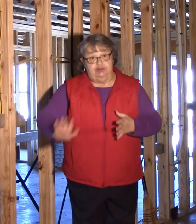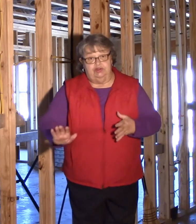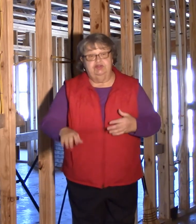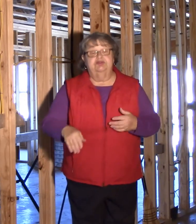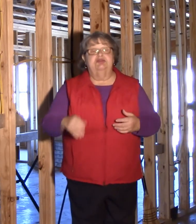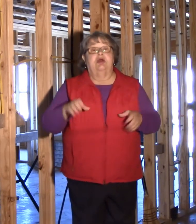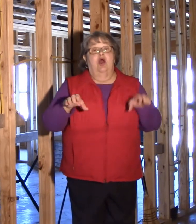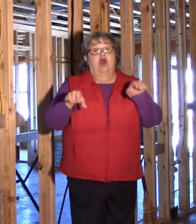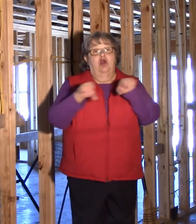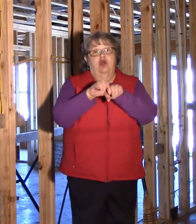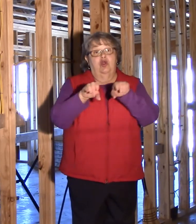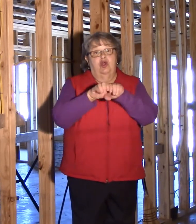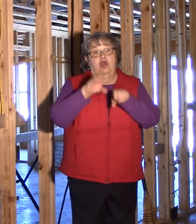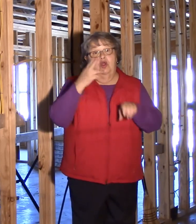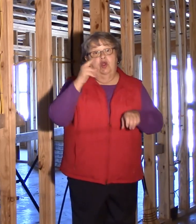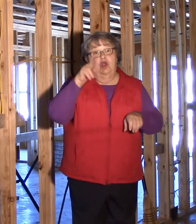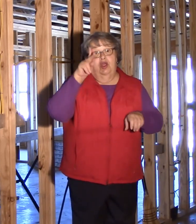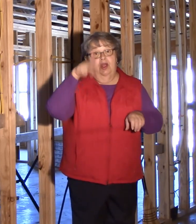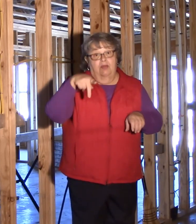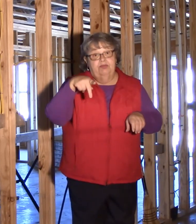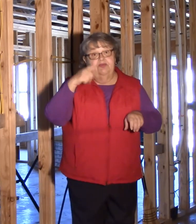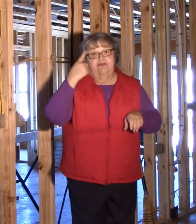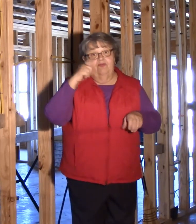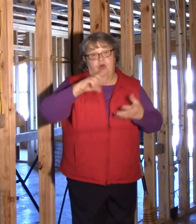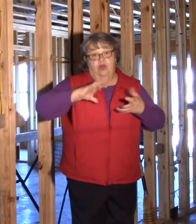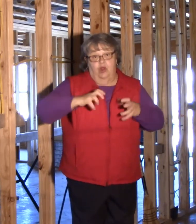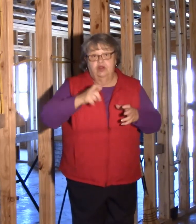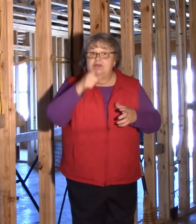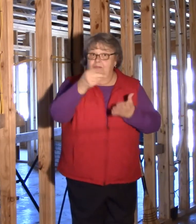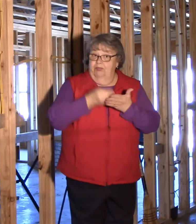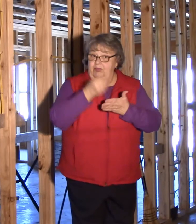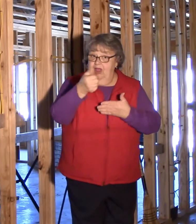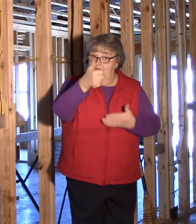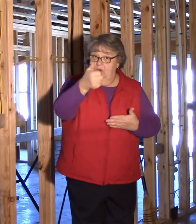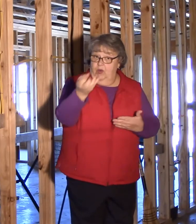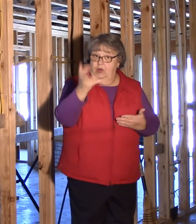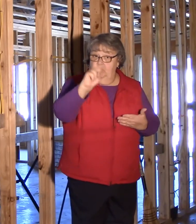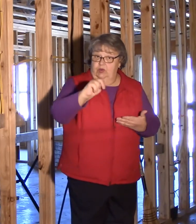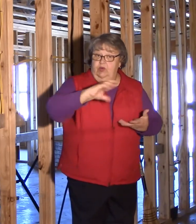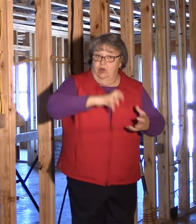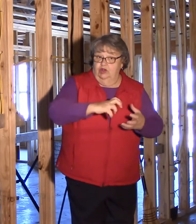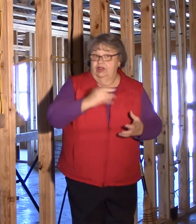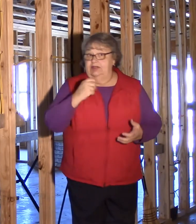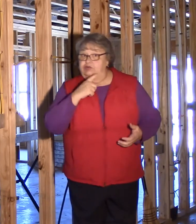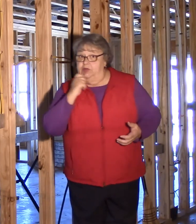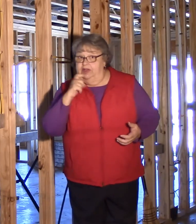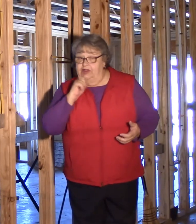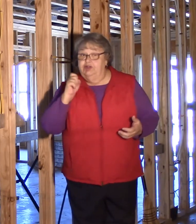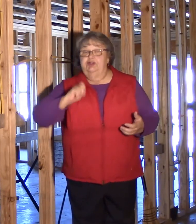There will be hook-ups for washing and dryer machines. You will have to buy your own machines.